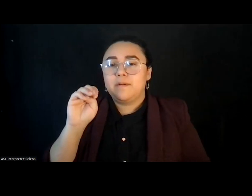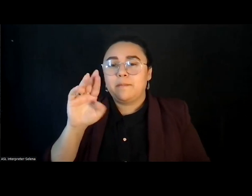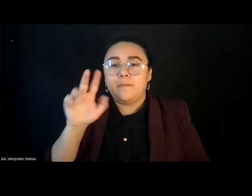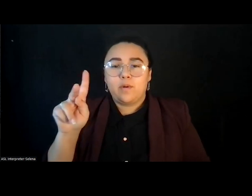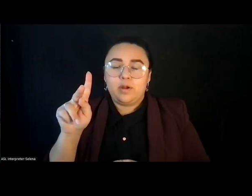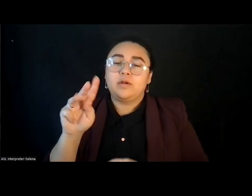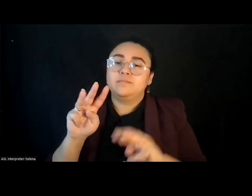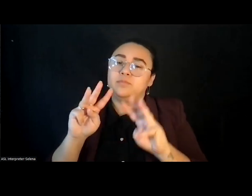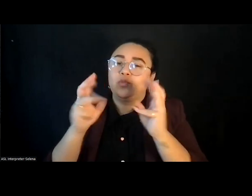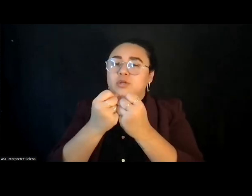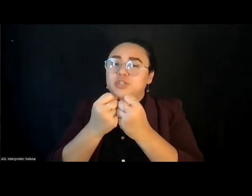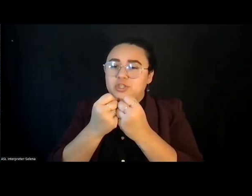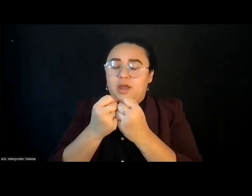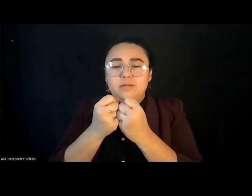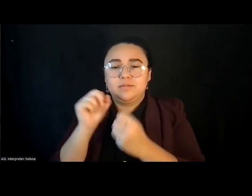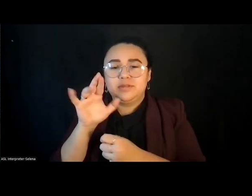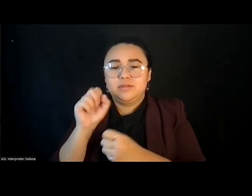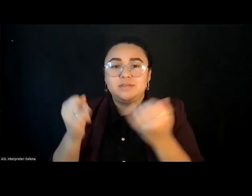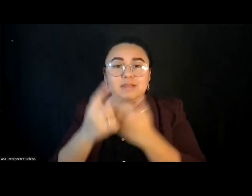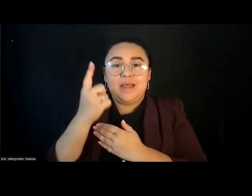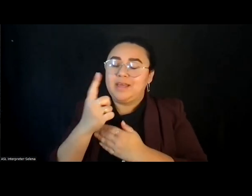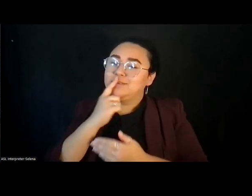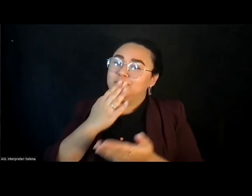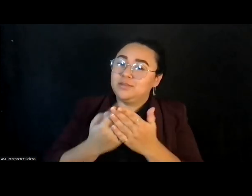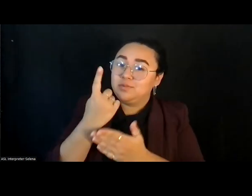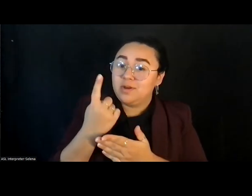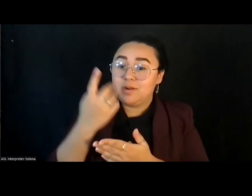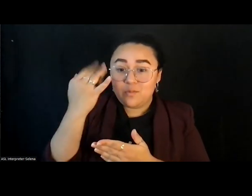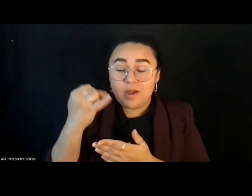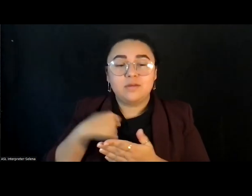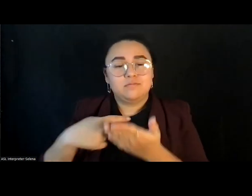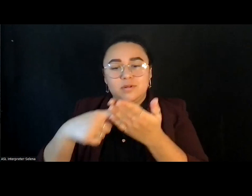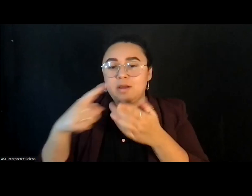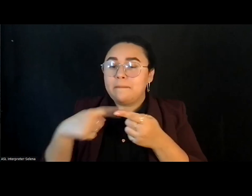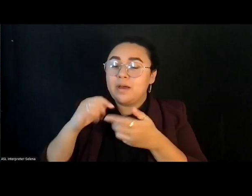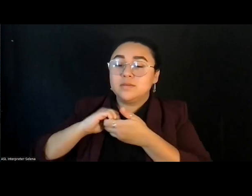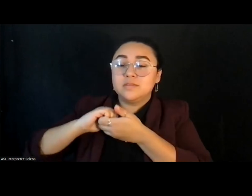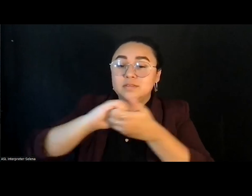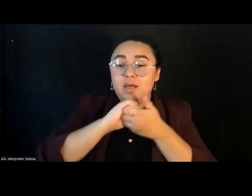Today we're in for a treat because we will be exploring solidarity, belonging and economic